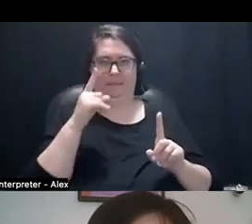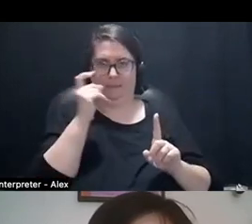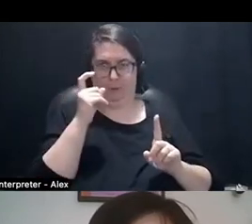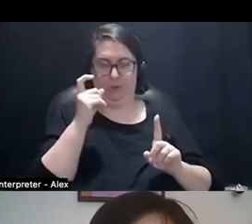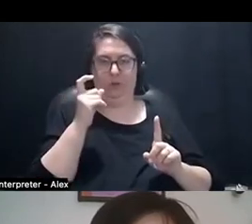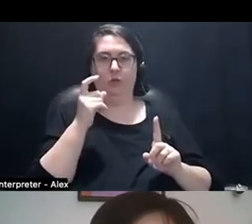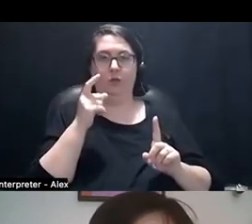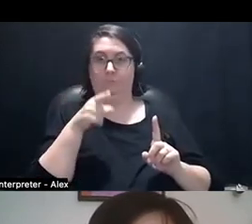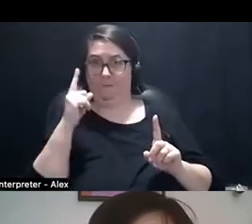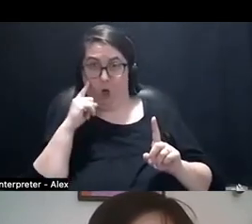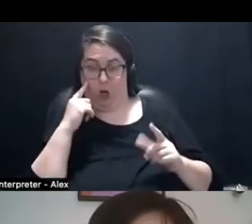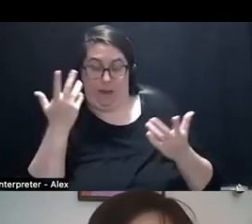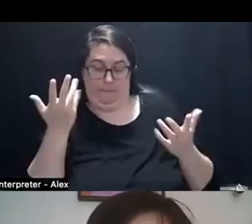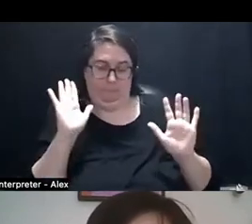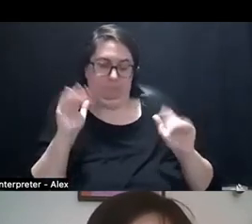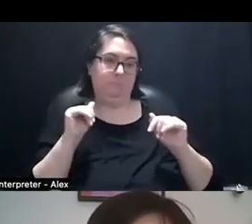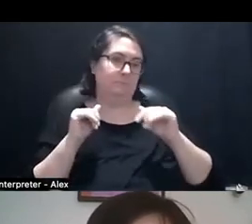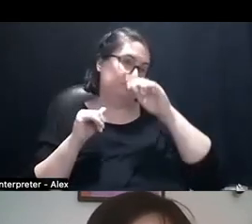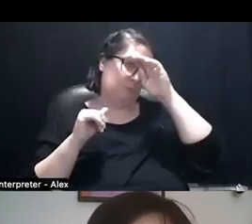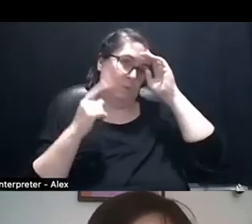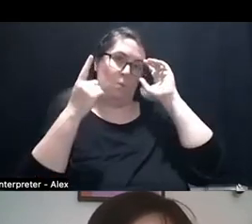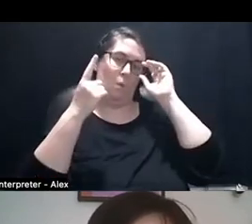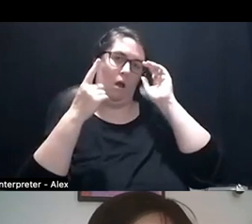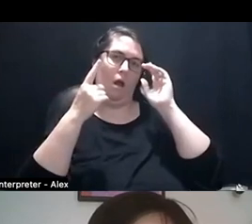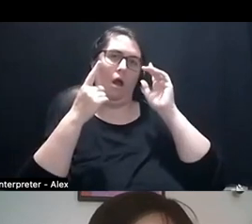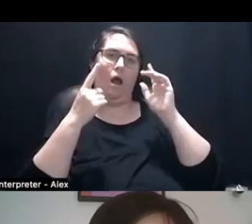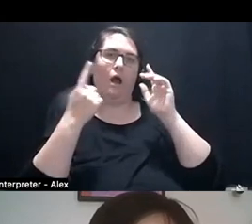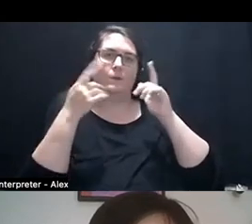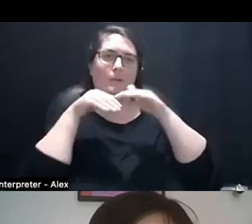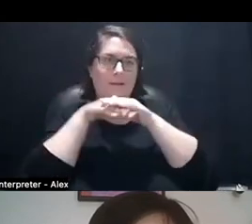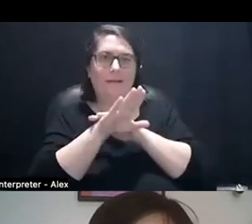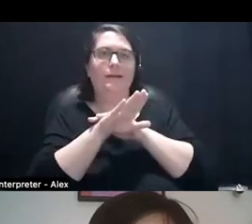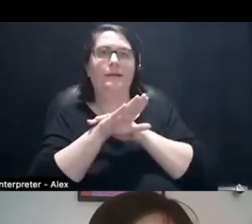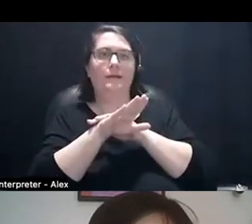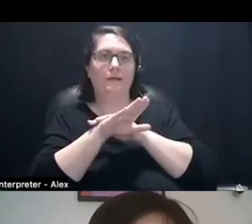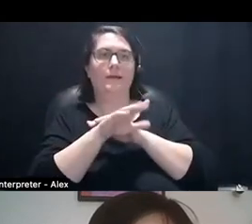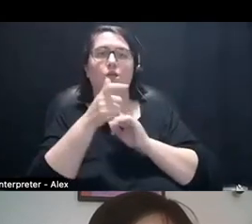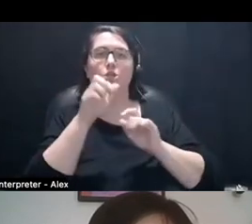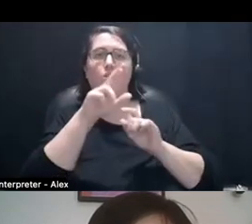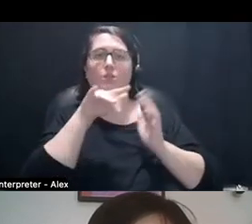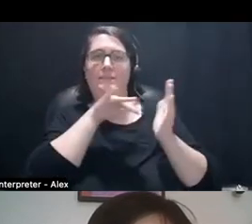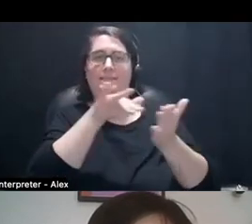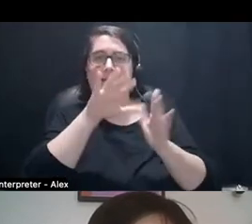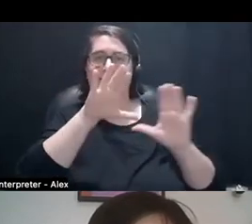over the summer that some of you may have heard of. Where an attacker entered into a Gender Studies classroom